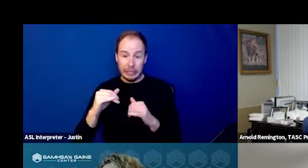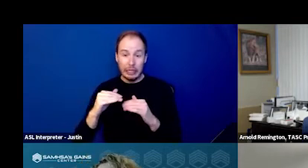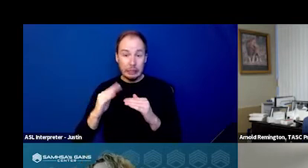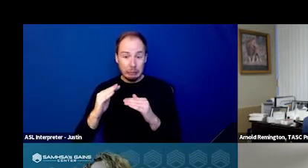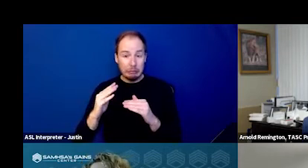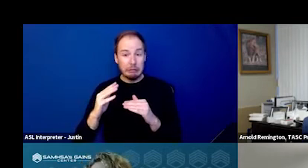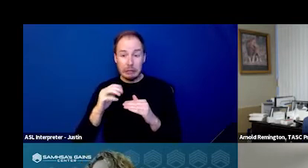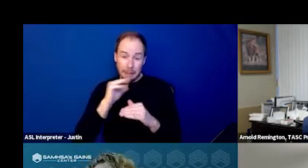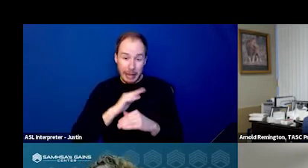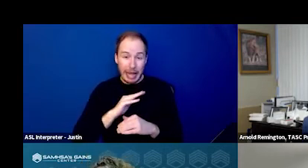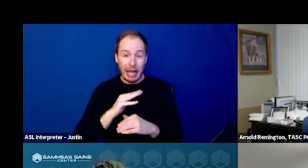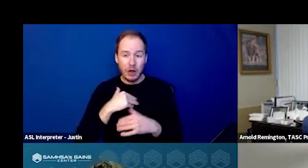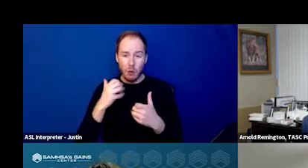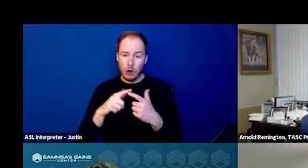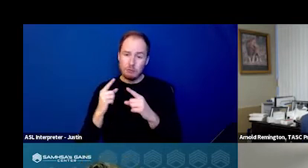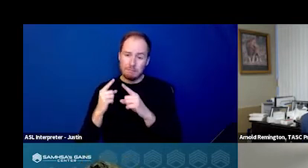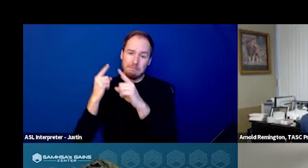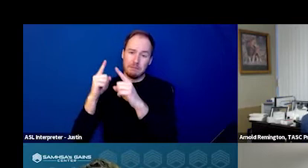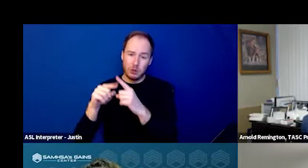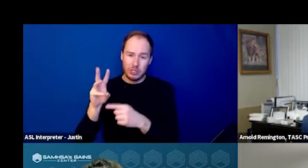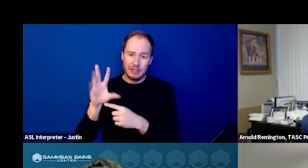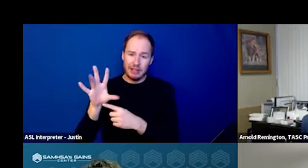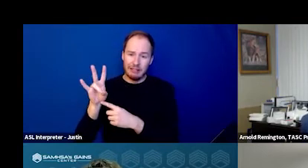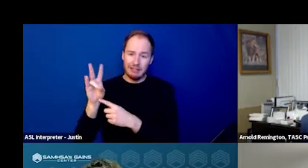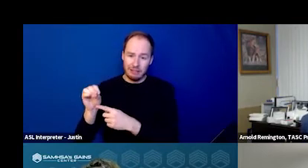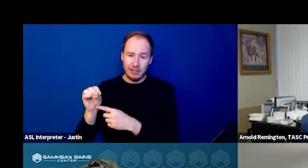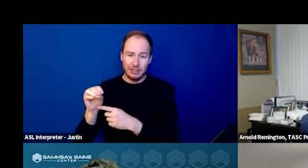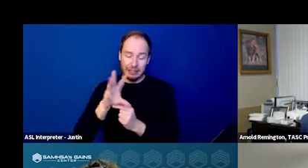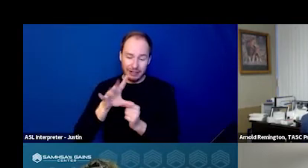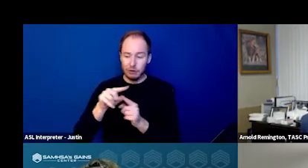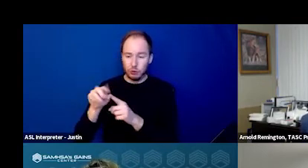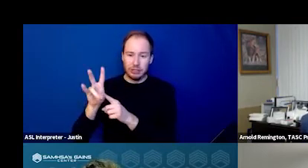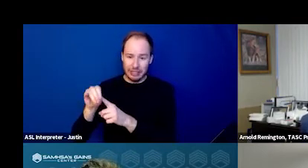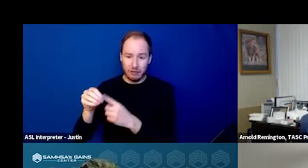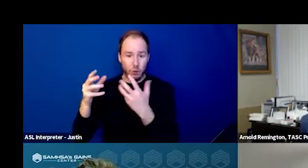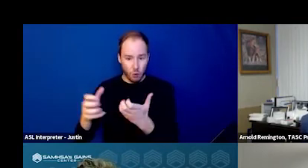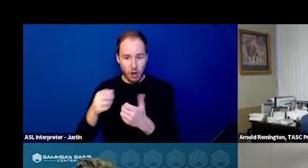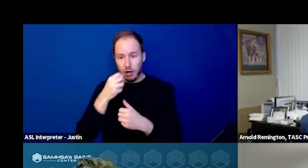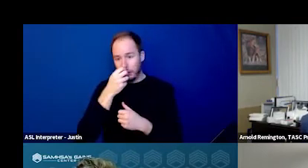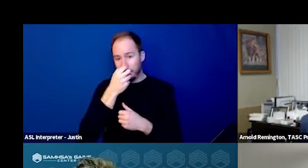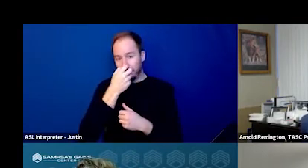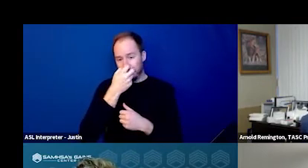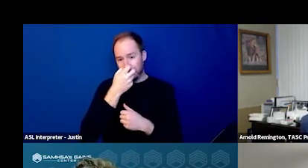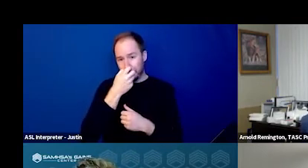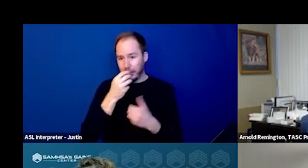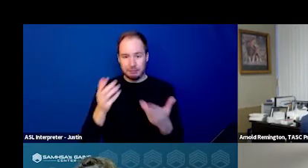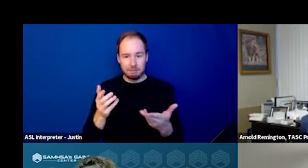We'd really like to get back to 65 to 70%, but the acuity is such that individuals are really